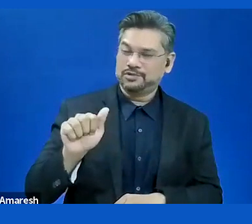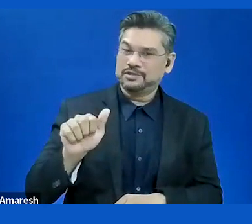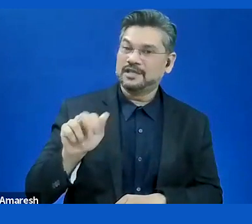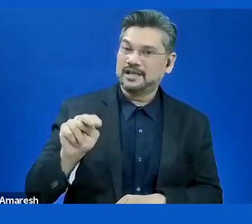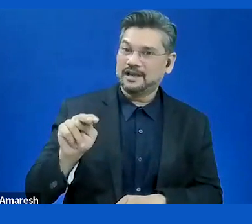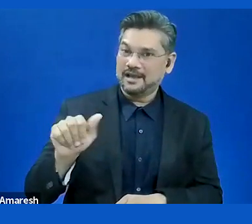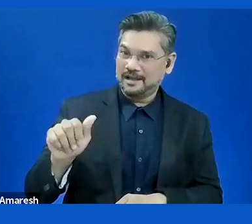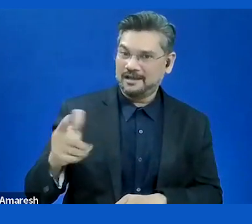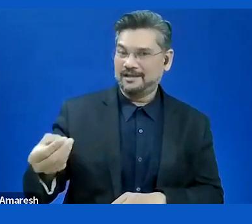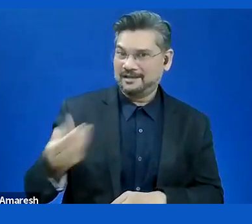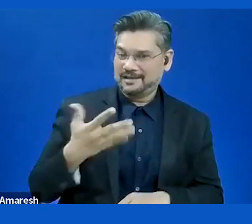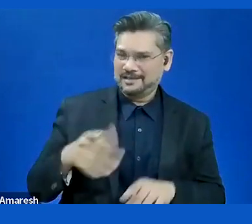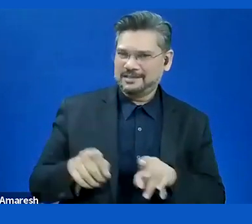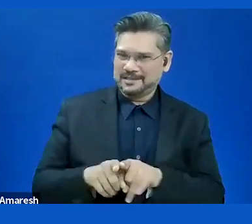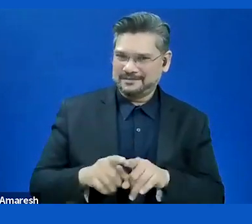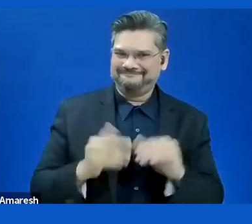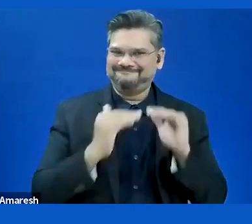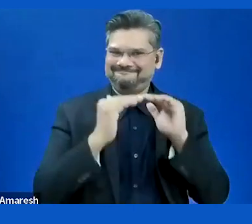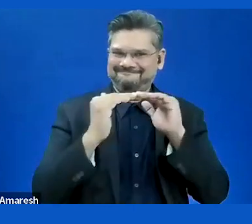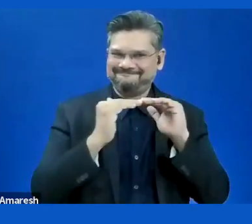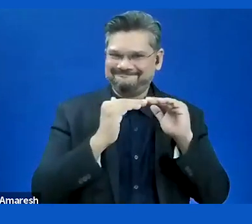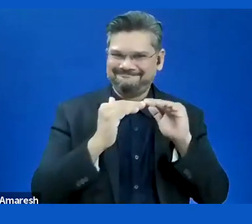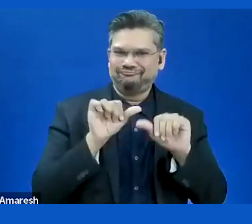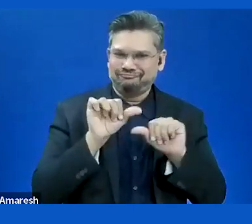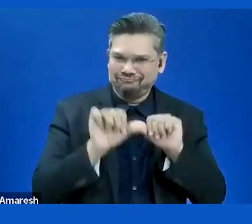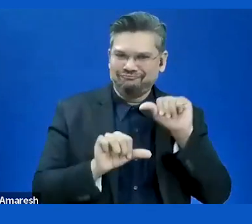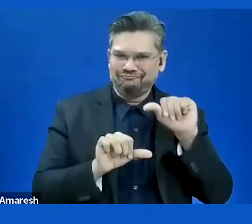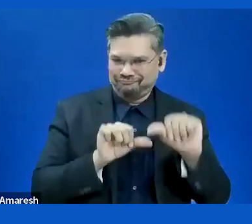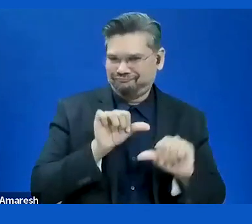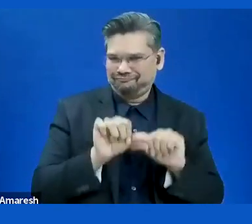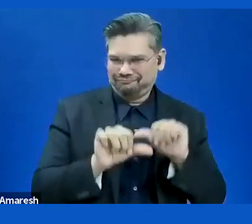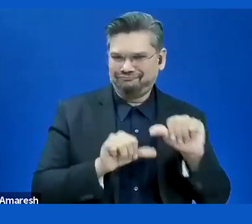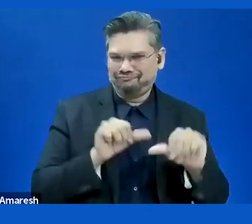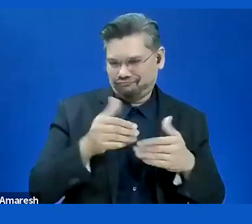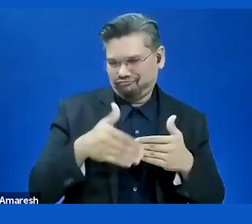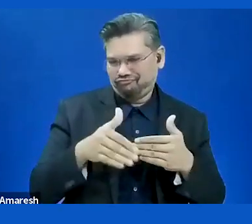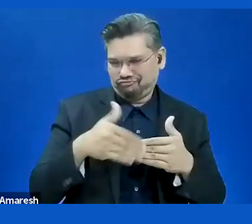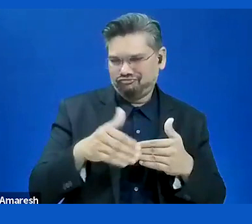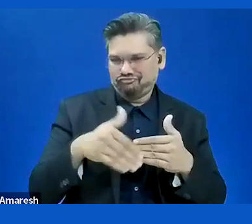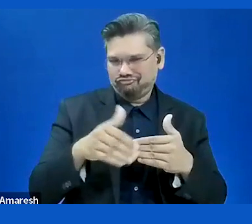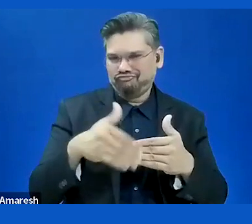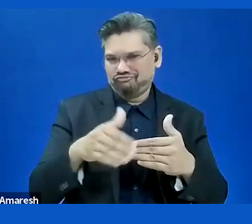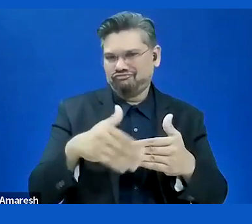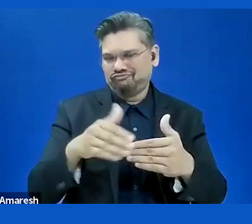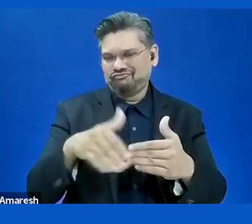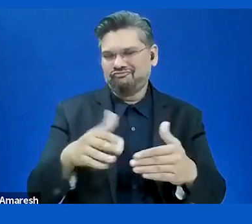and still going on in the European scene. There is more hope for getting more cognitive requirements